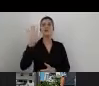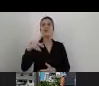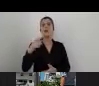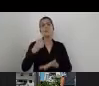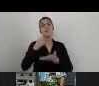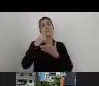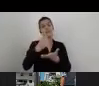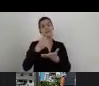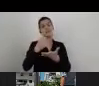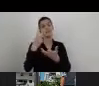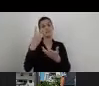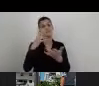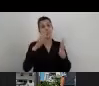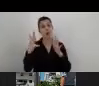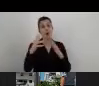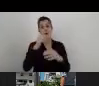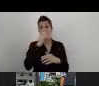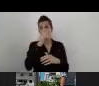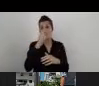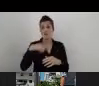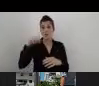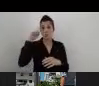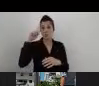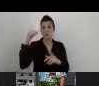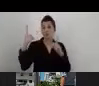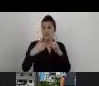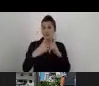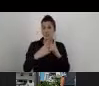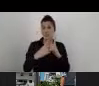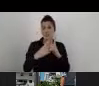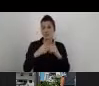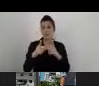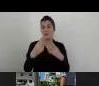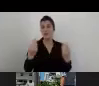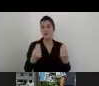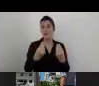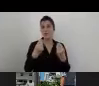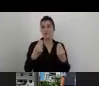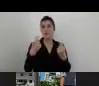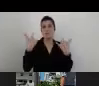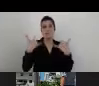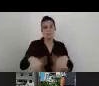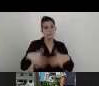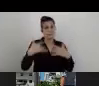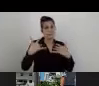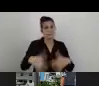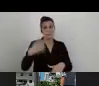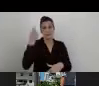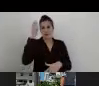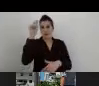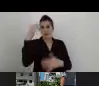the conception is that accessibility is something that is very expensive. I'm not agreeing with that,